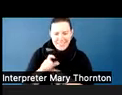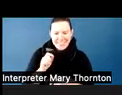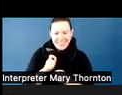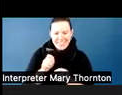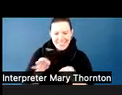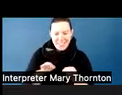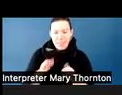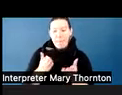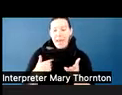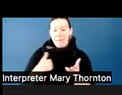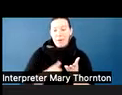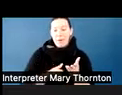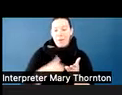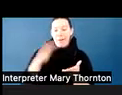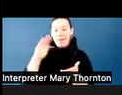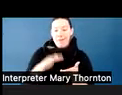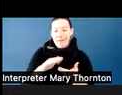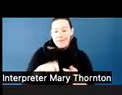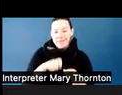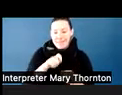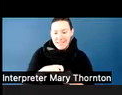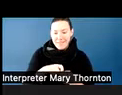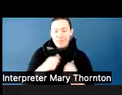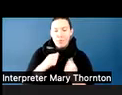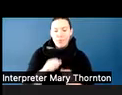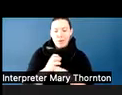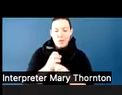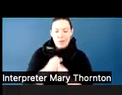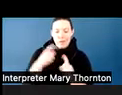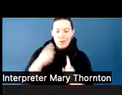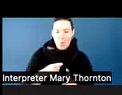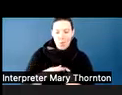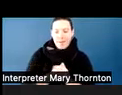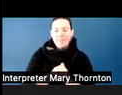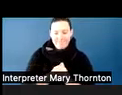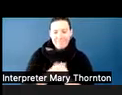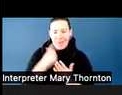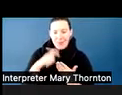So just trying to get to the point-- I saw that in my group.